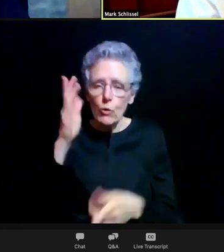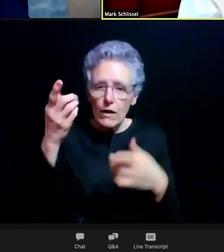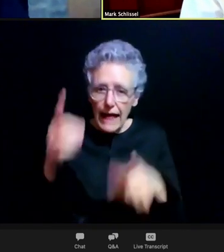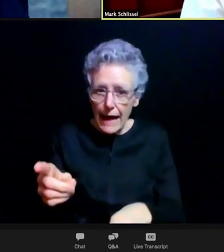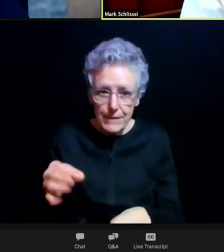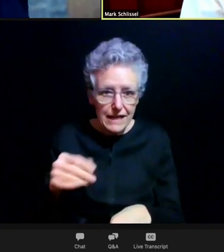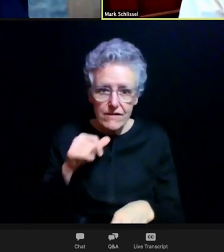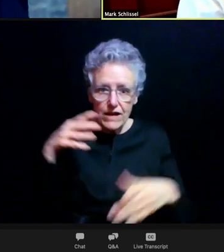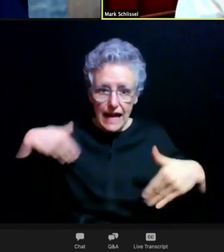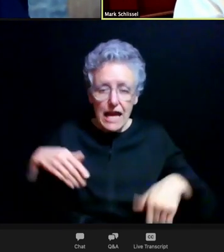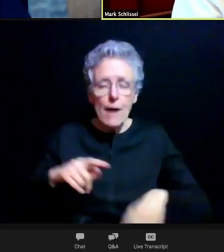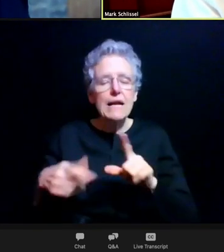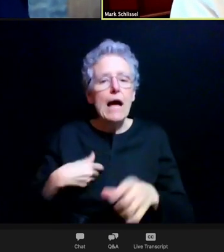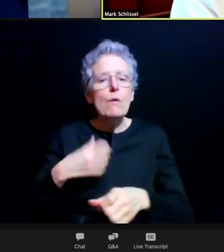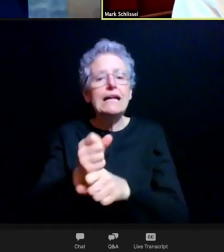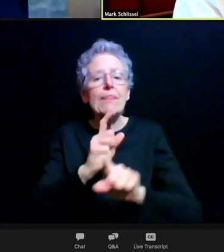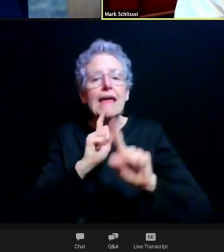and we'll make sure that it's out there.